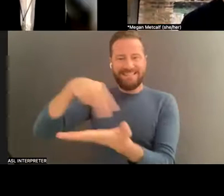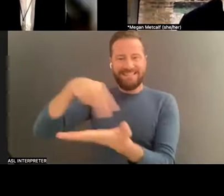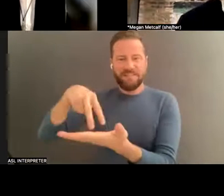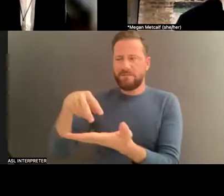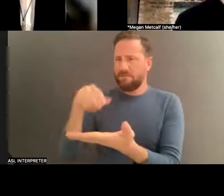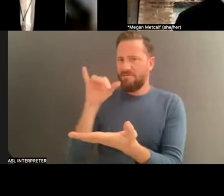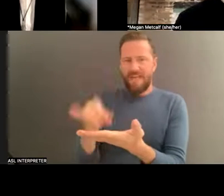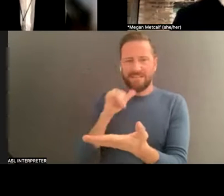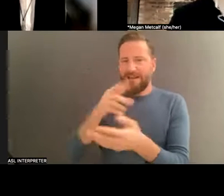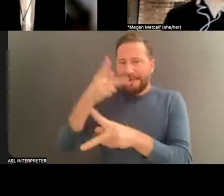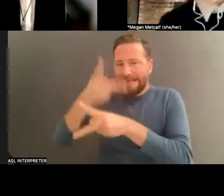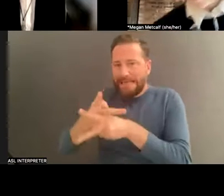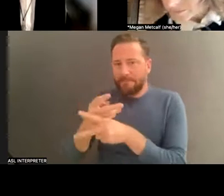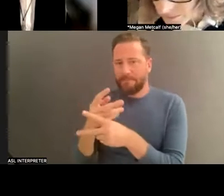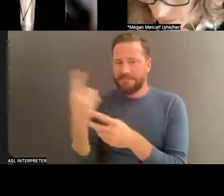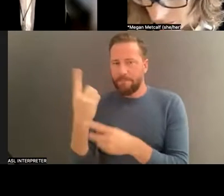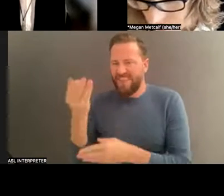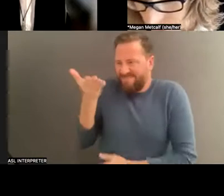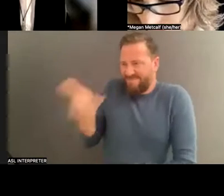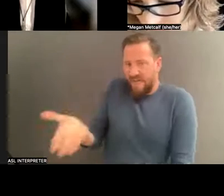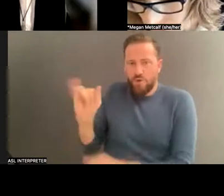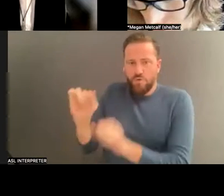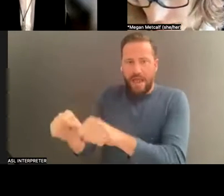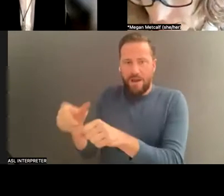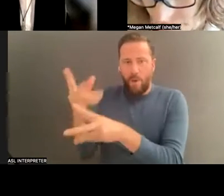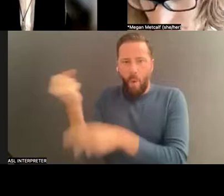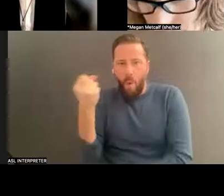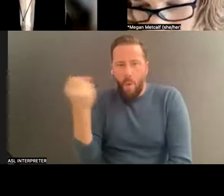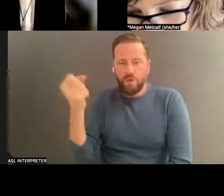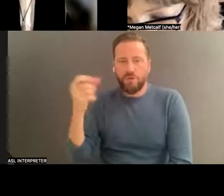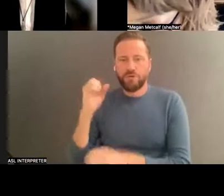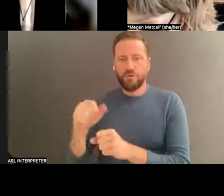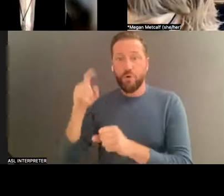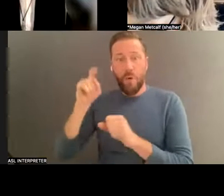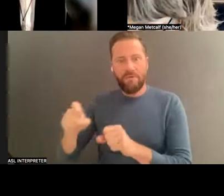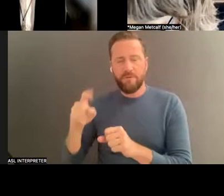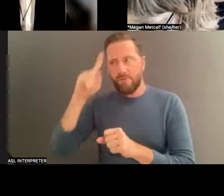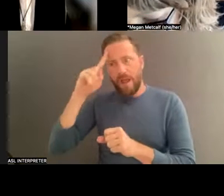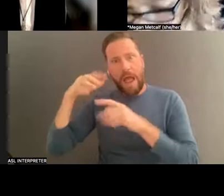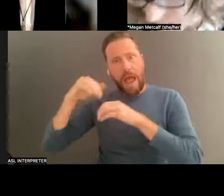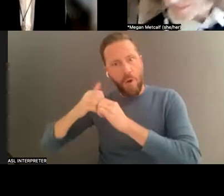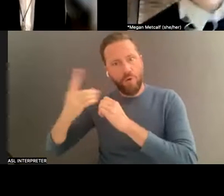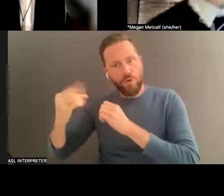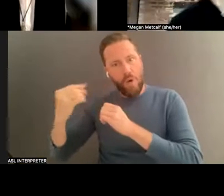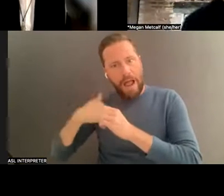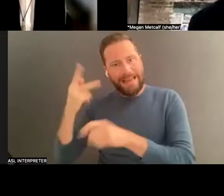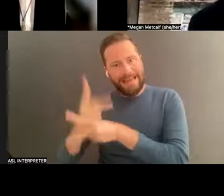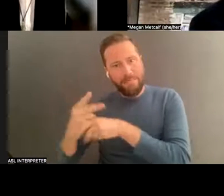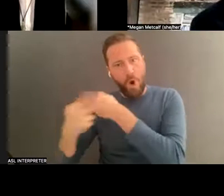d. And one of the things I wanted to bring up is that creating an archive is not just